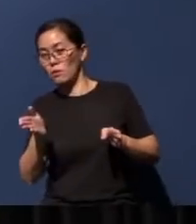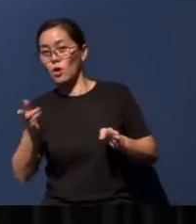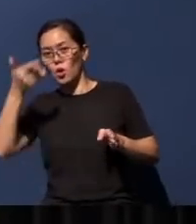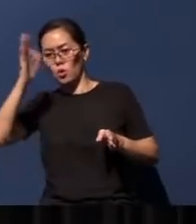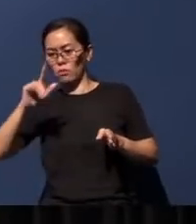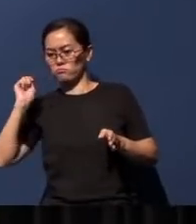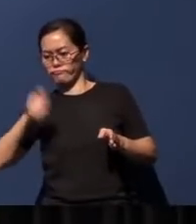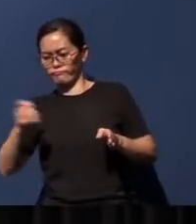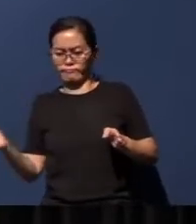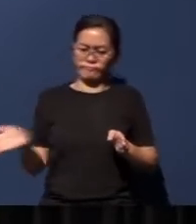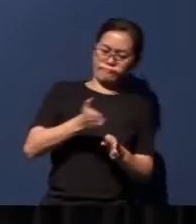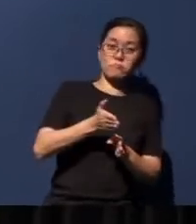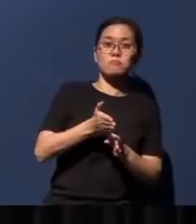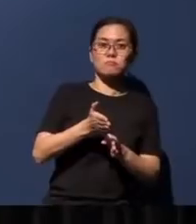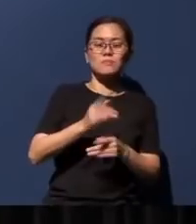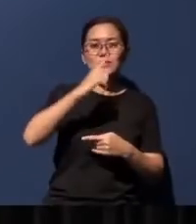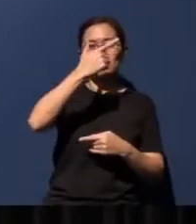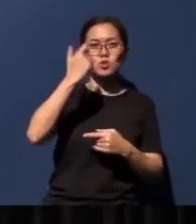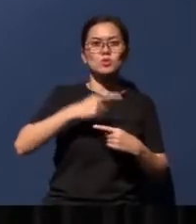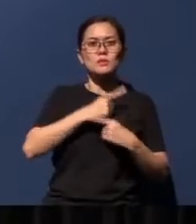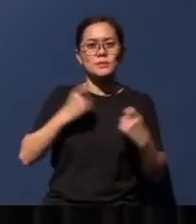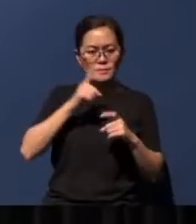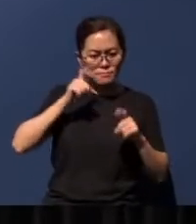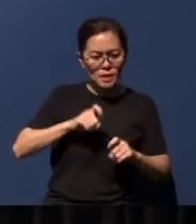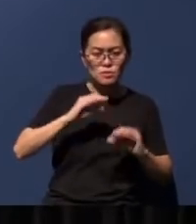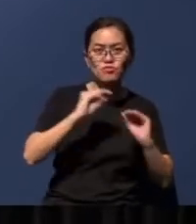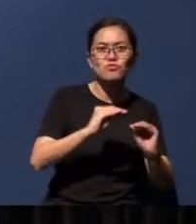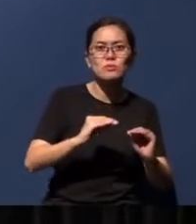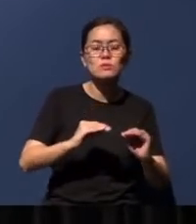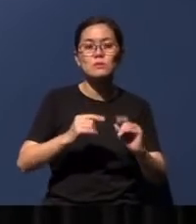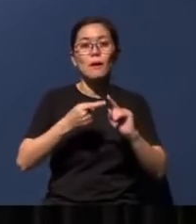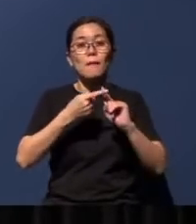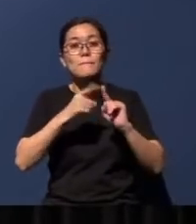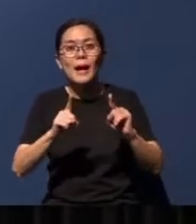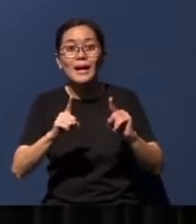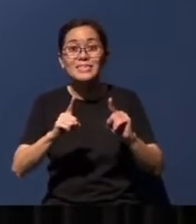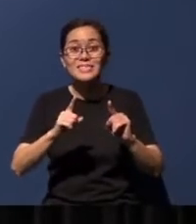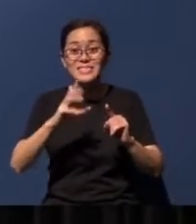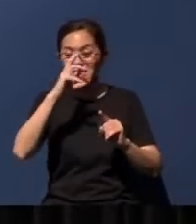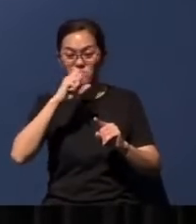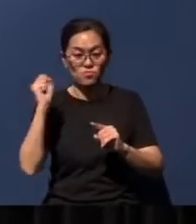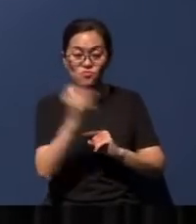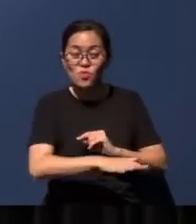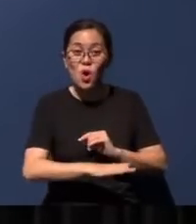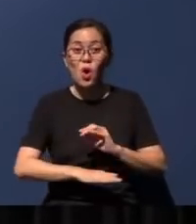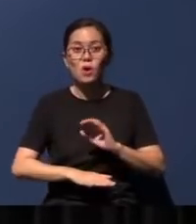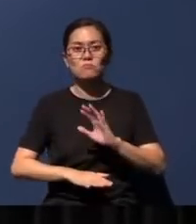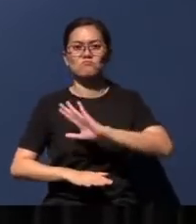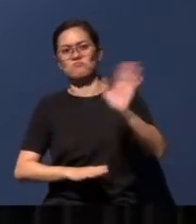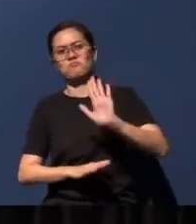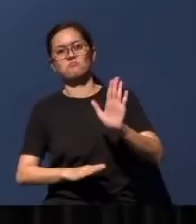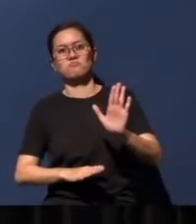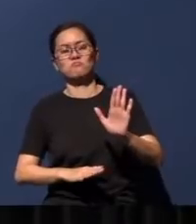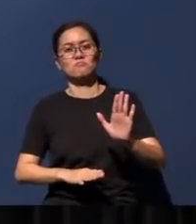because sin will have to be dealt with, but He will never abandon His children. See, when gangrene